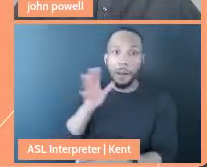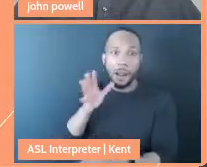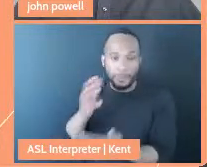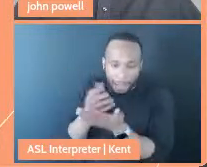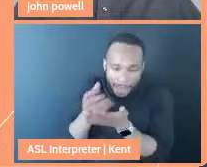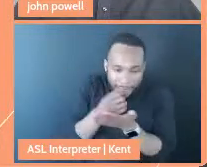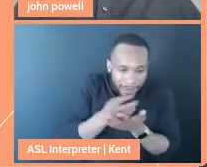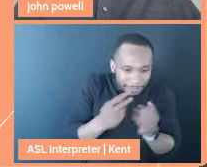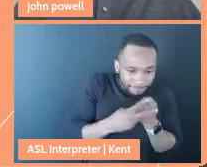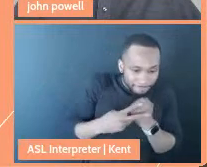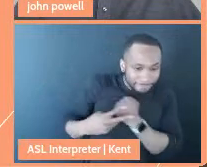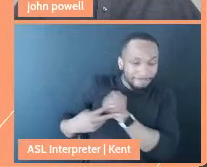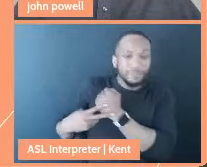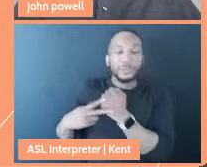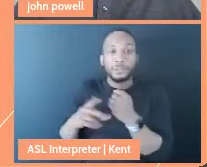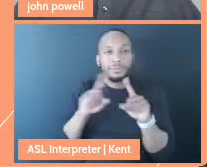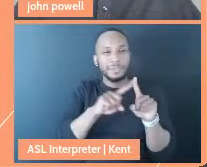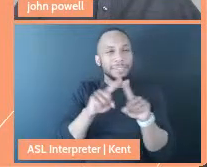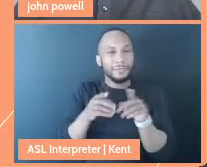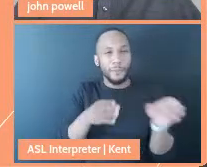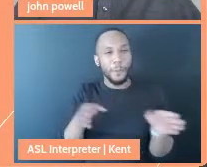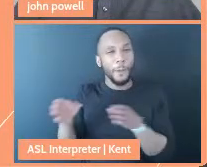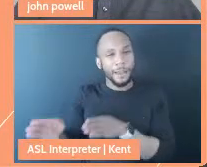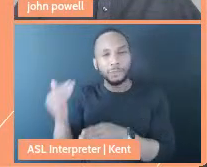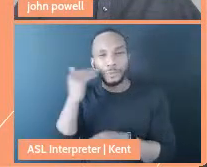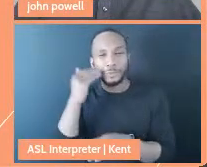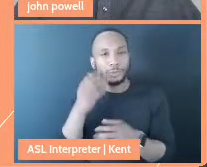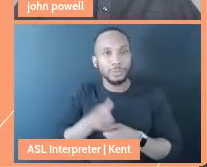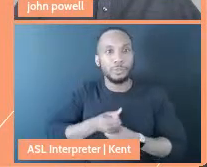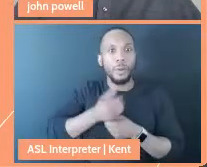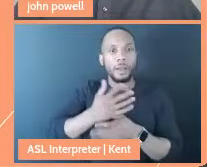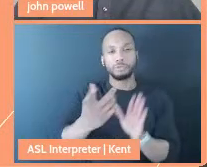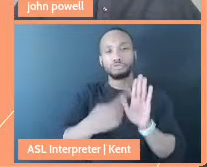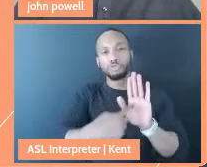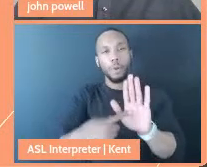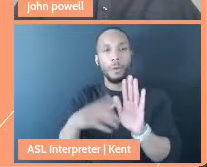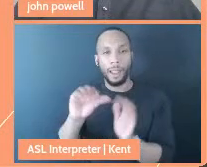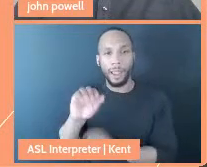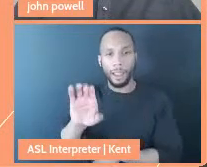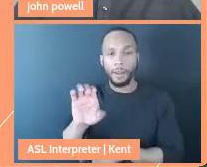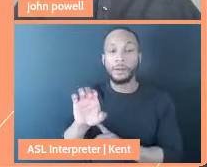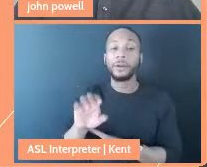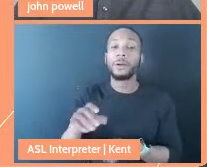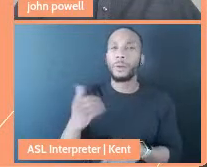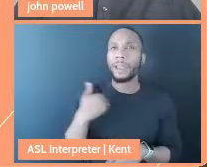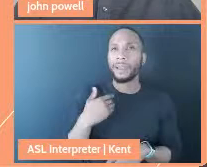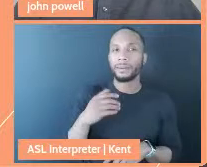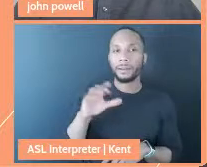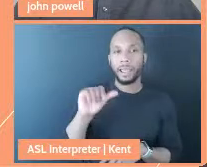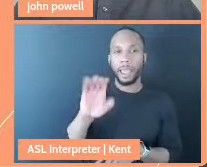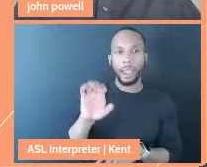It was these very different ways to express care. We had a care coordinator, Auntie Gale, who